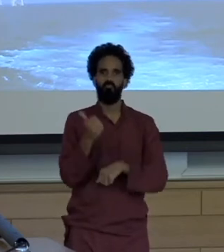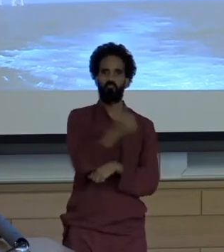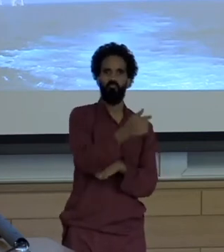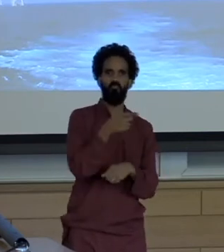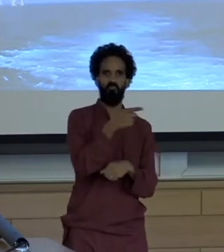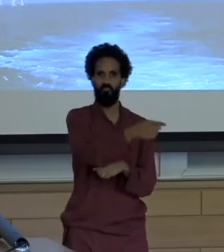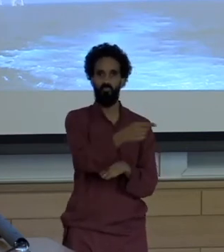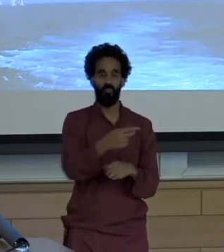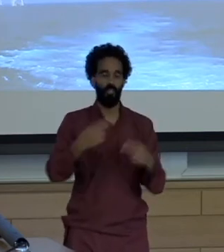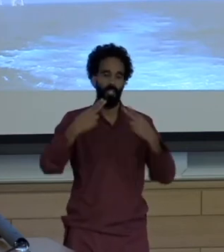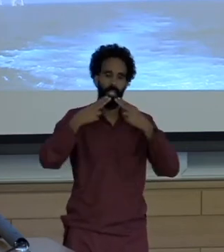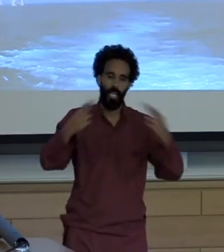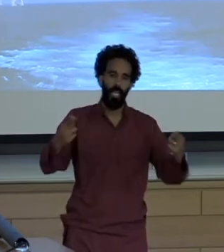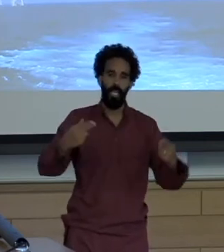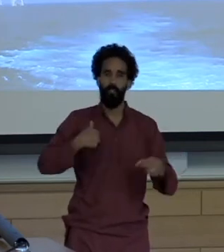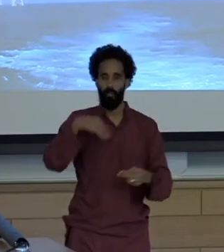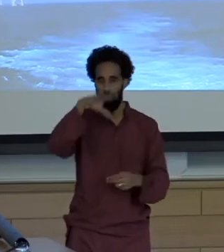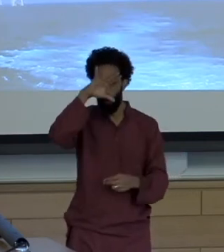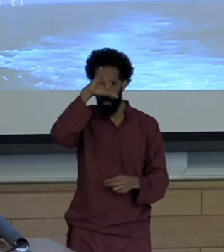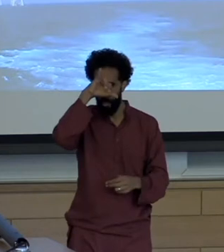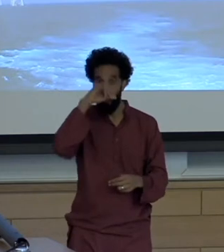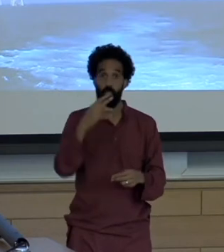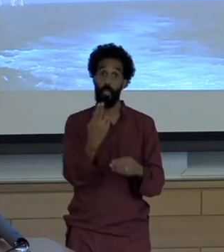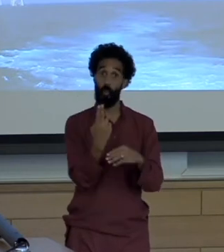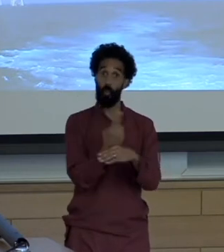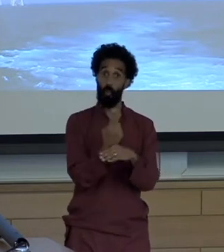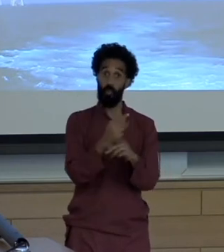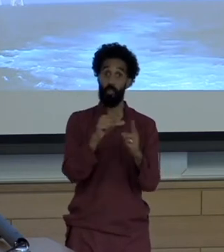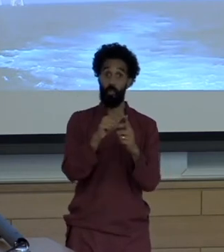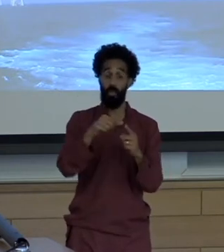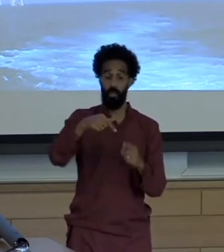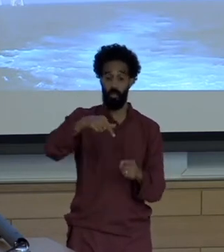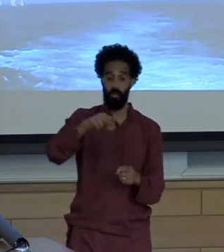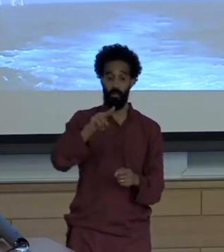They would use the word quixotic if it were not that their messages are